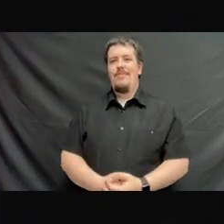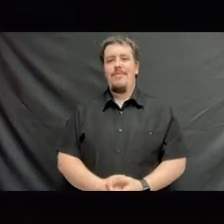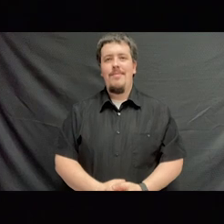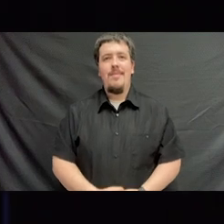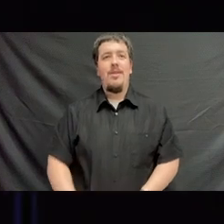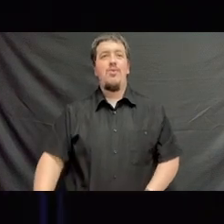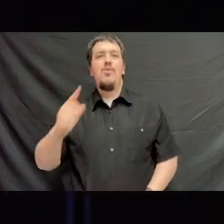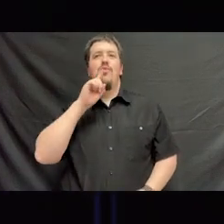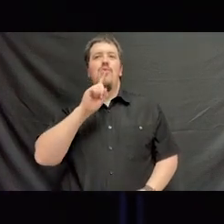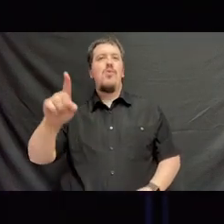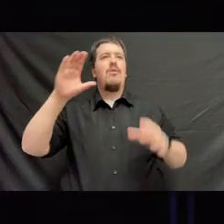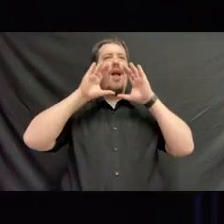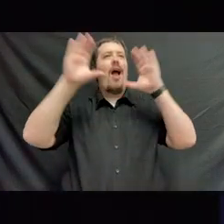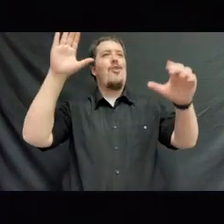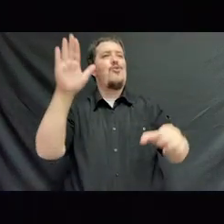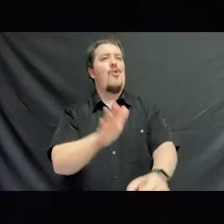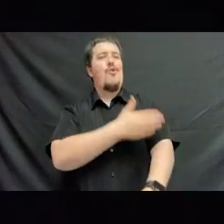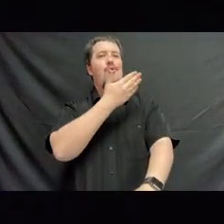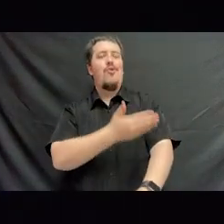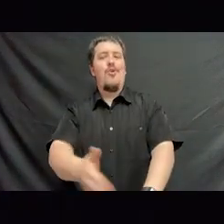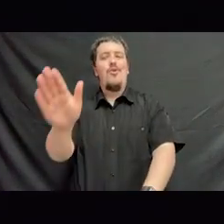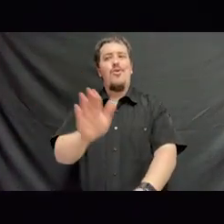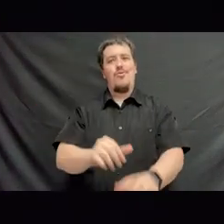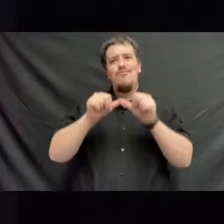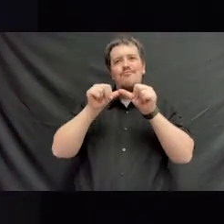Sound the chorus, speed it onward